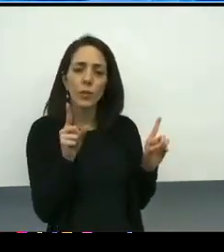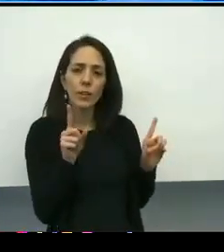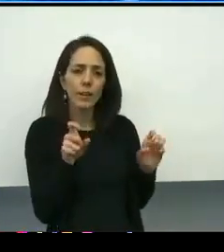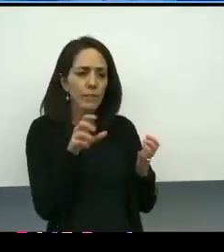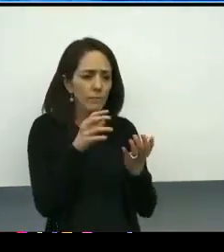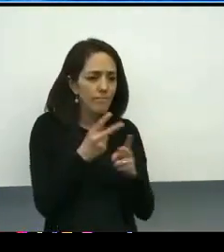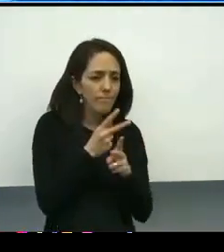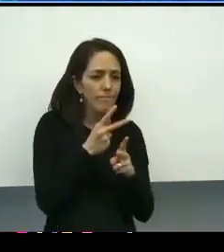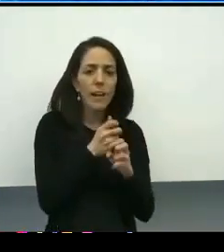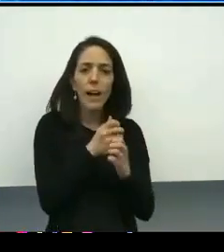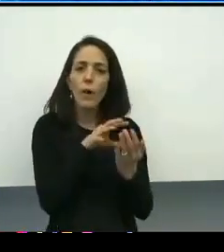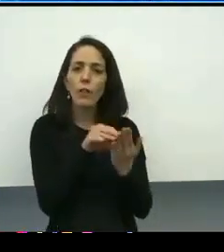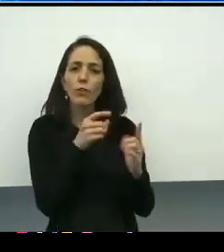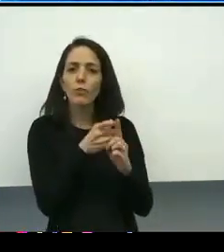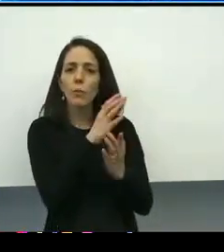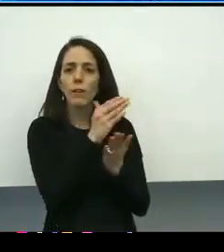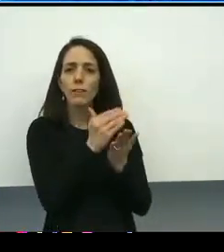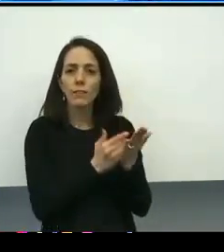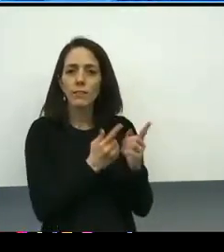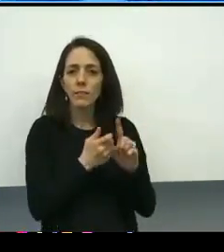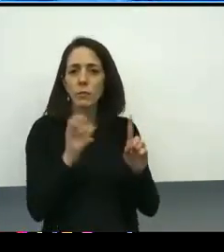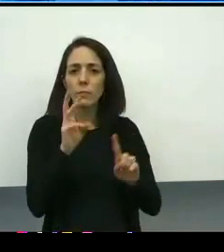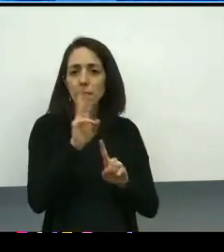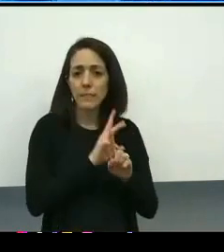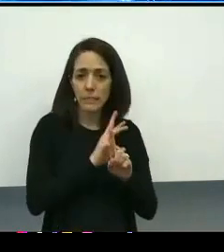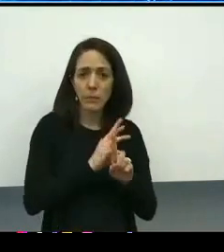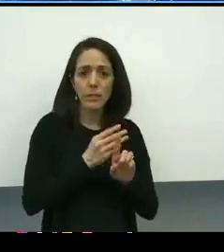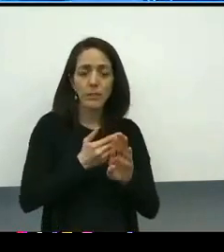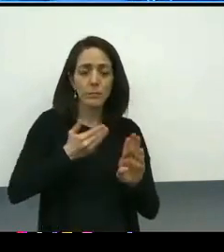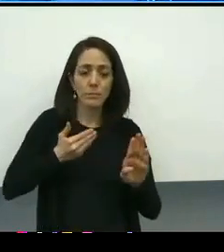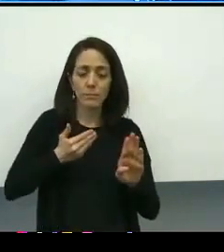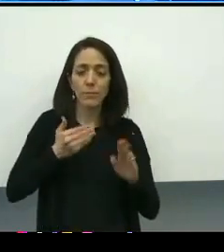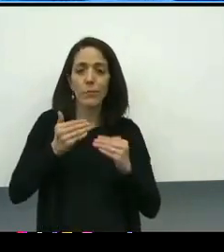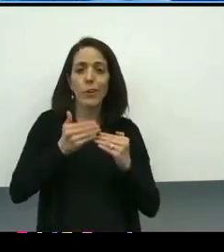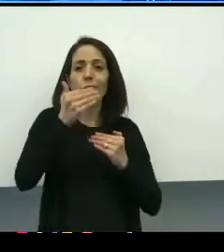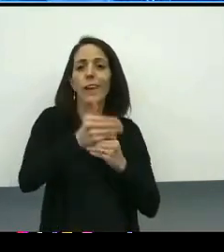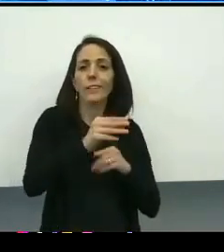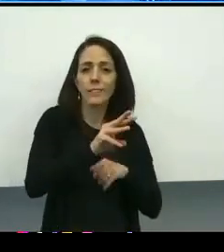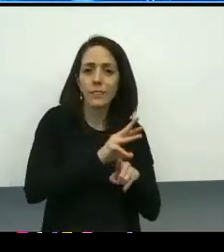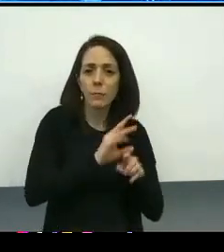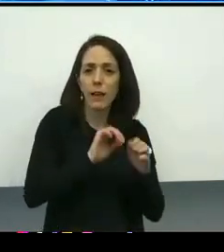to influence the next six months? Are we on path and do we, as an institution,